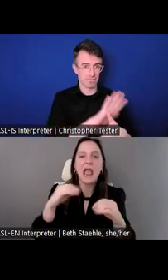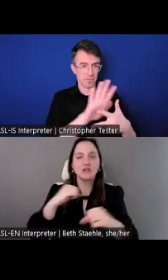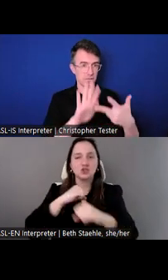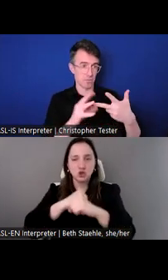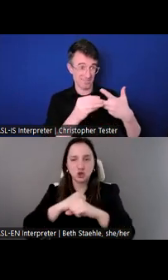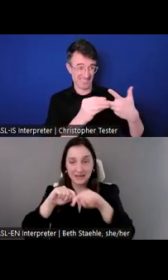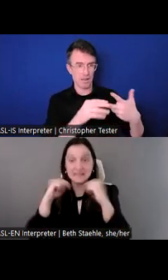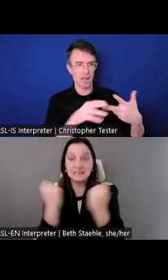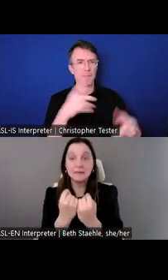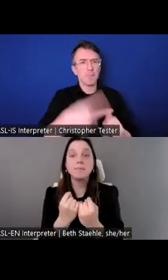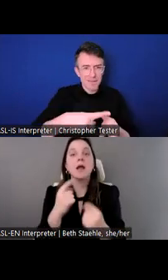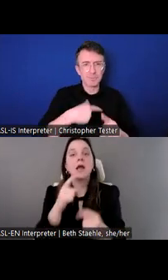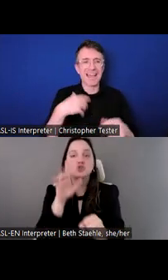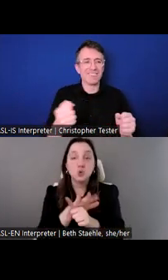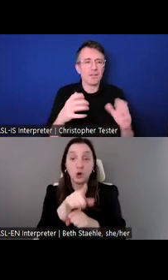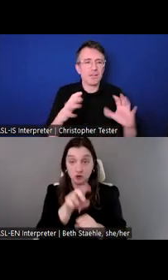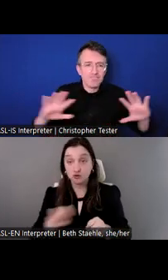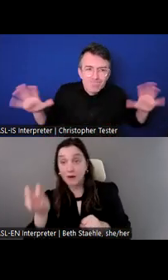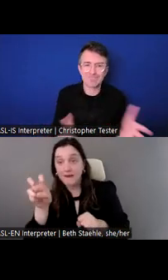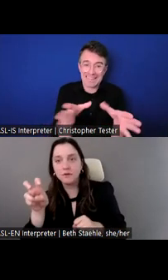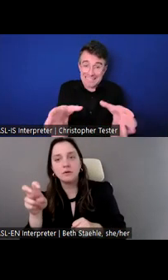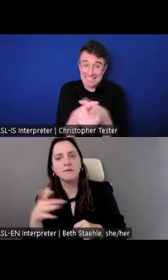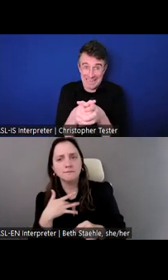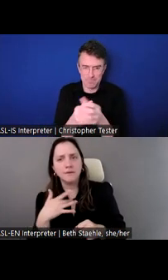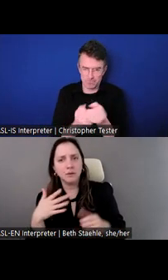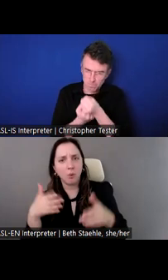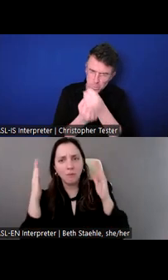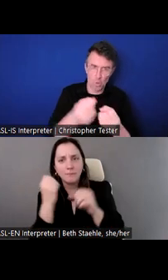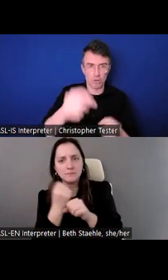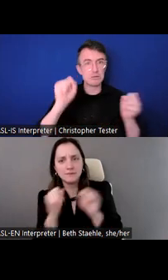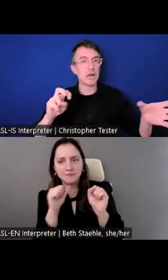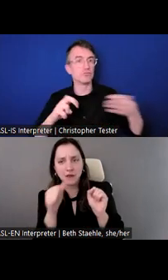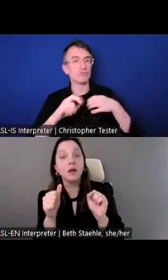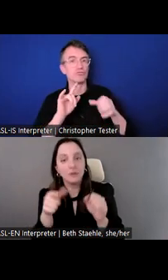these travels. Next slide, please.